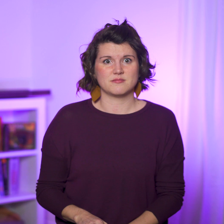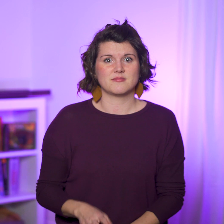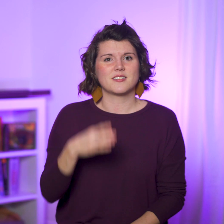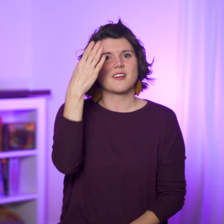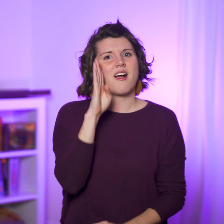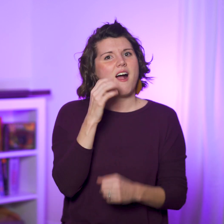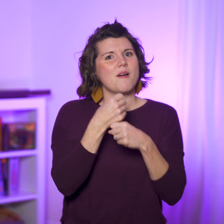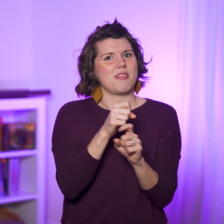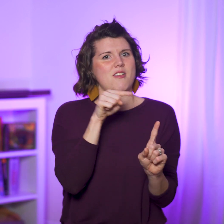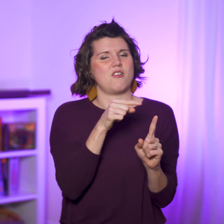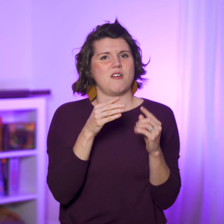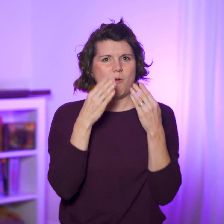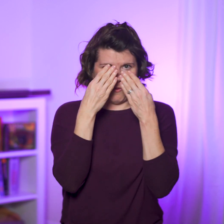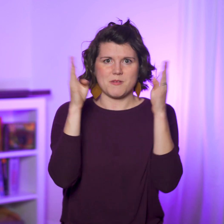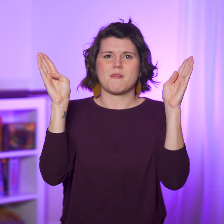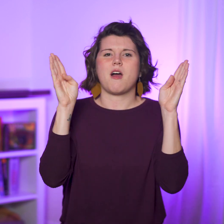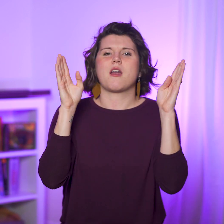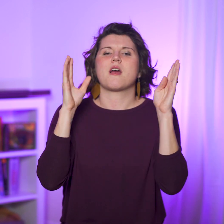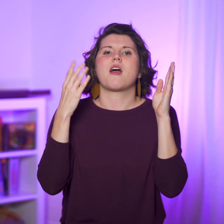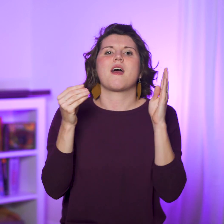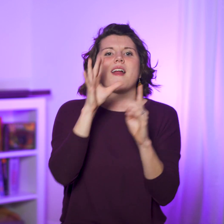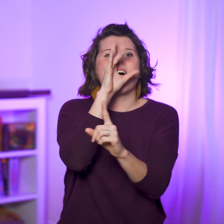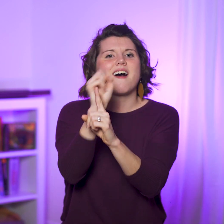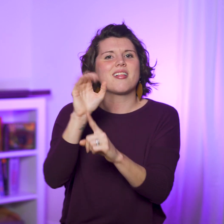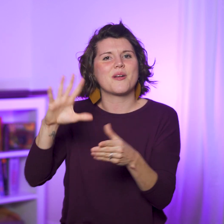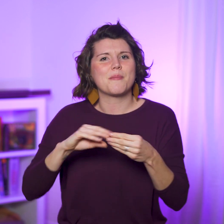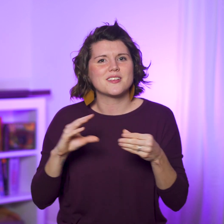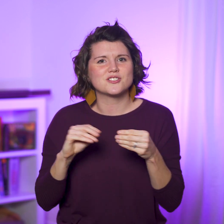God makes her interested in and receptive to their message,